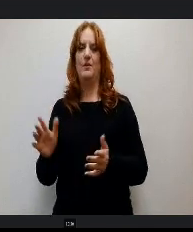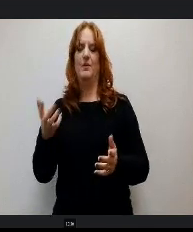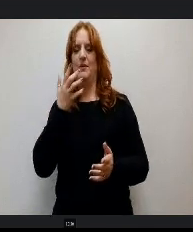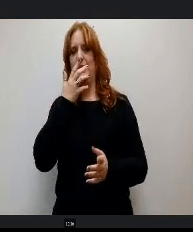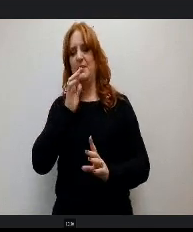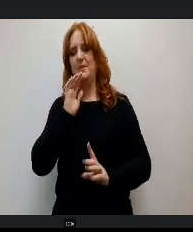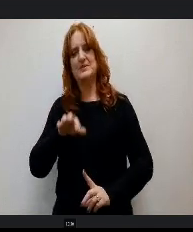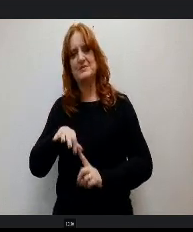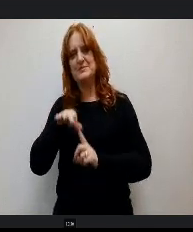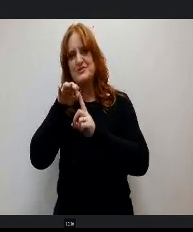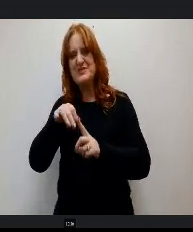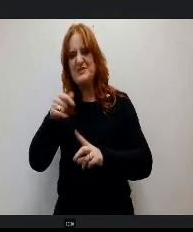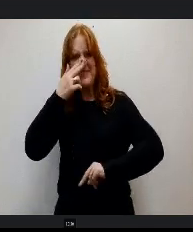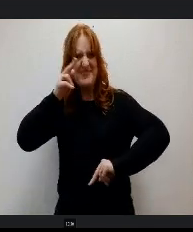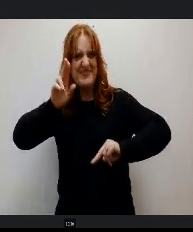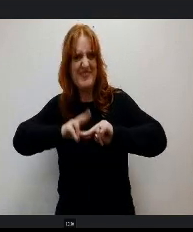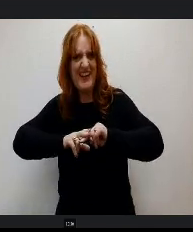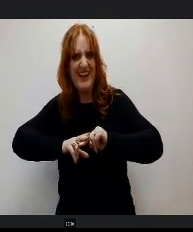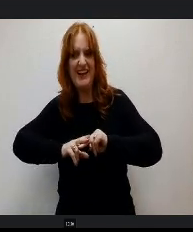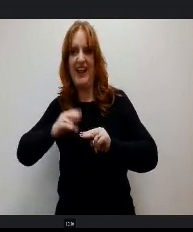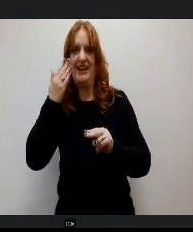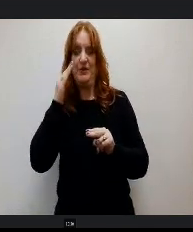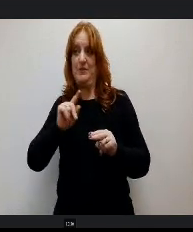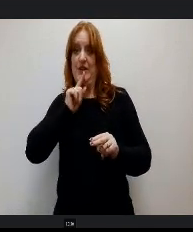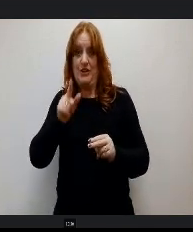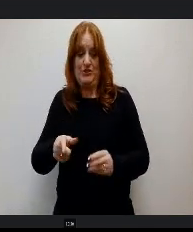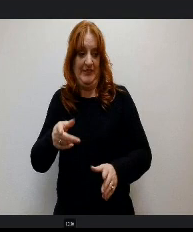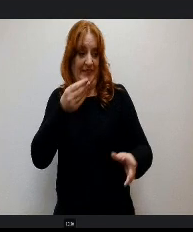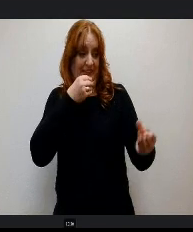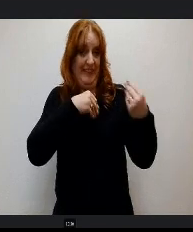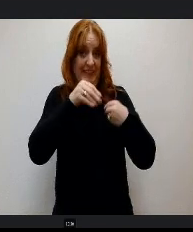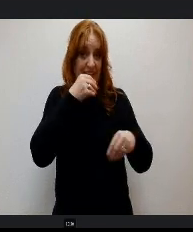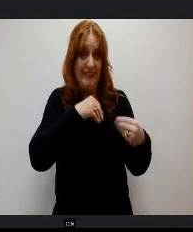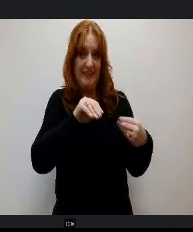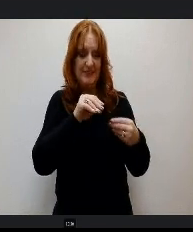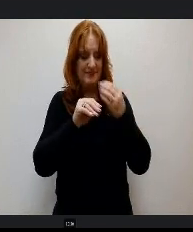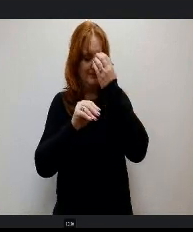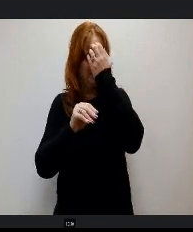fun. I had no idea that I was actually going to be eating food prepared by children. I'm OK.